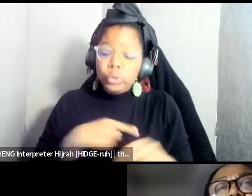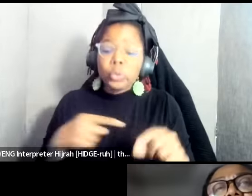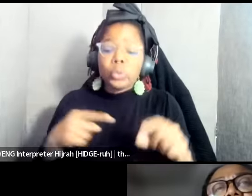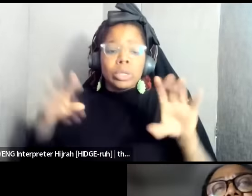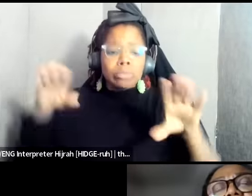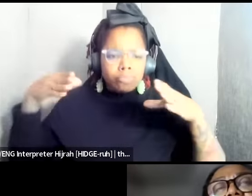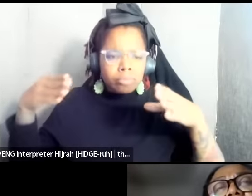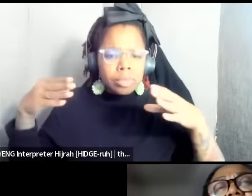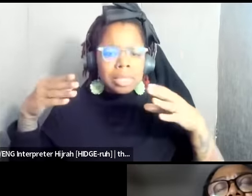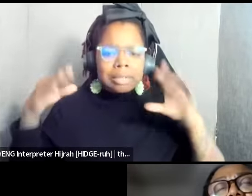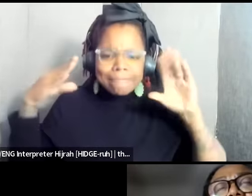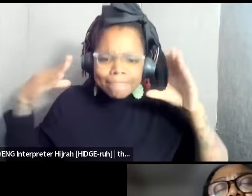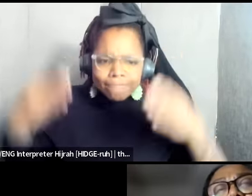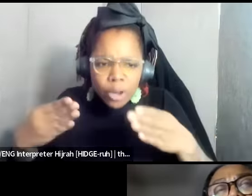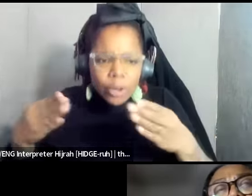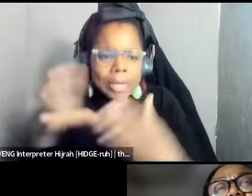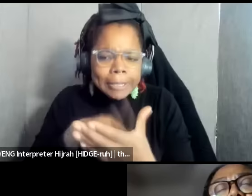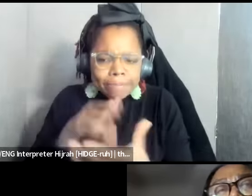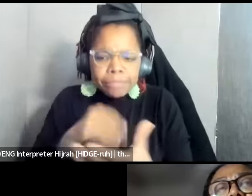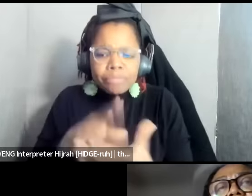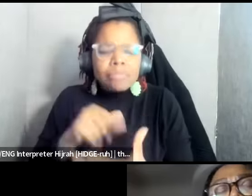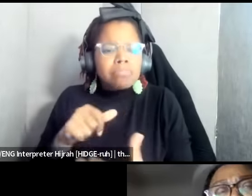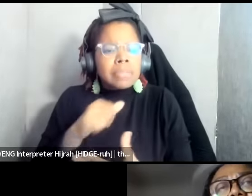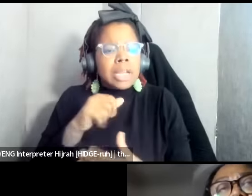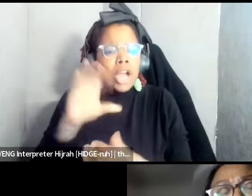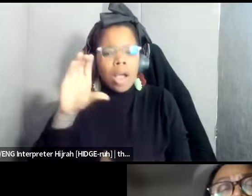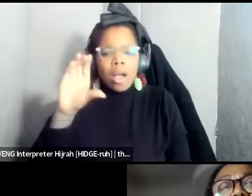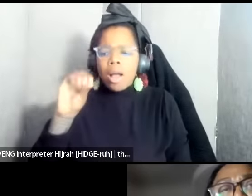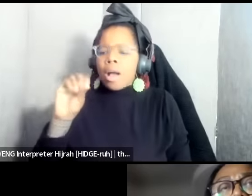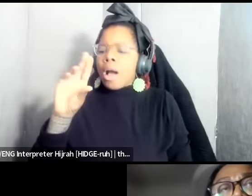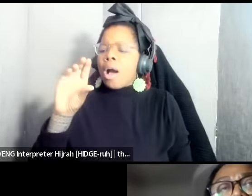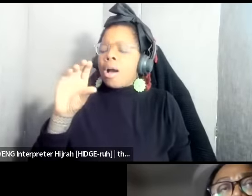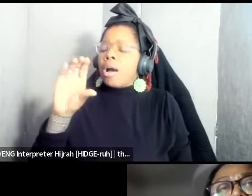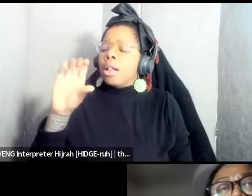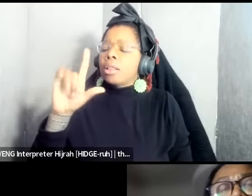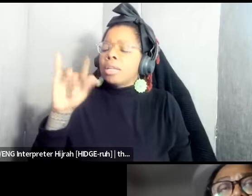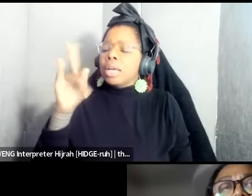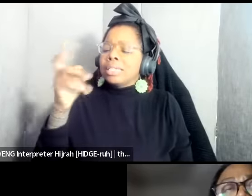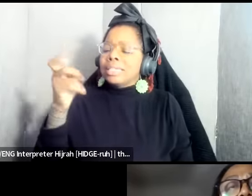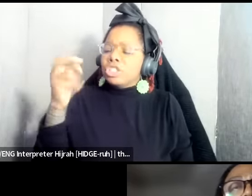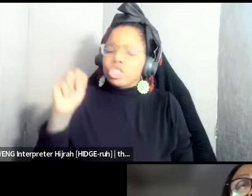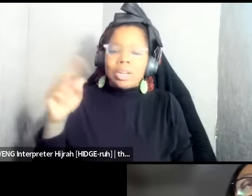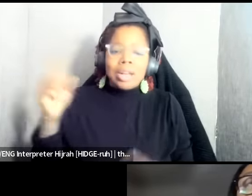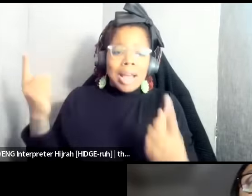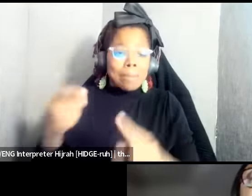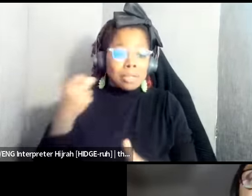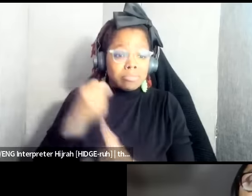not something that's happened in the past it is ongoing Christina I'd like to bring you into the